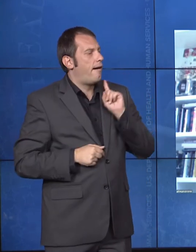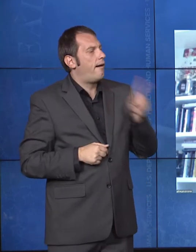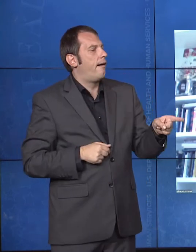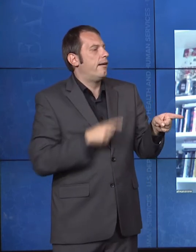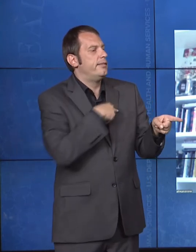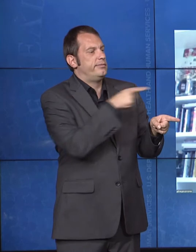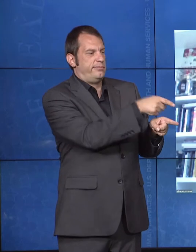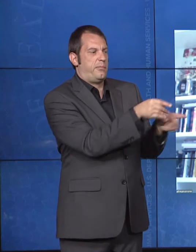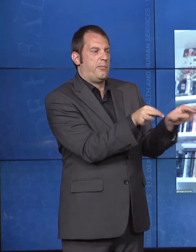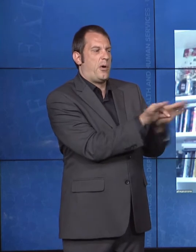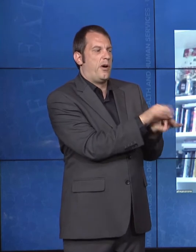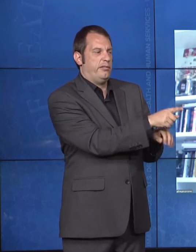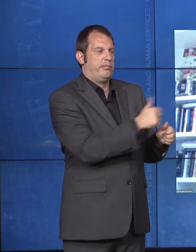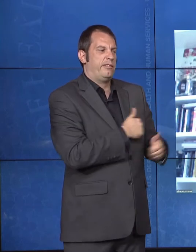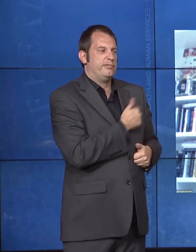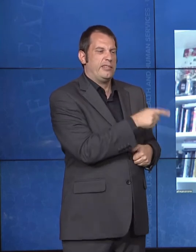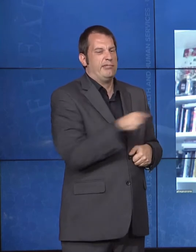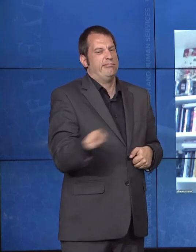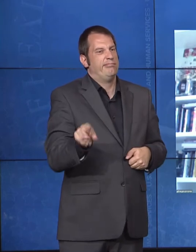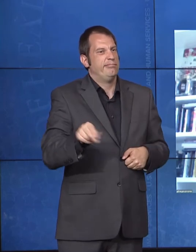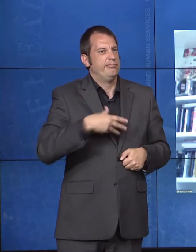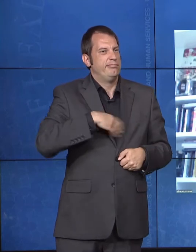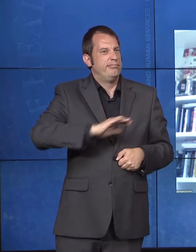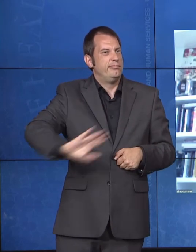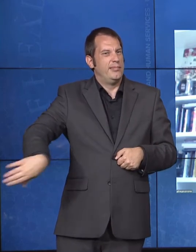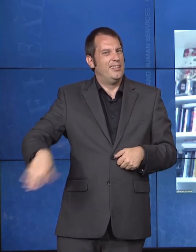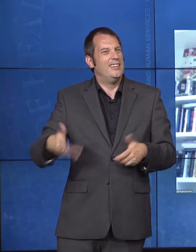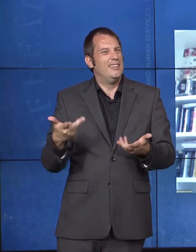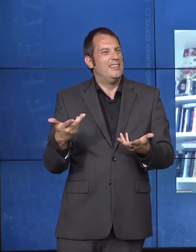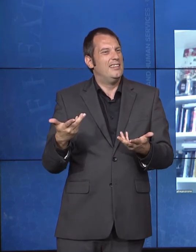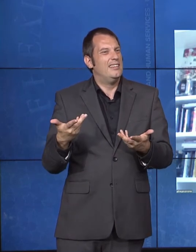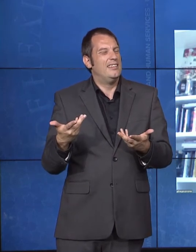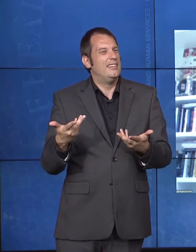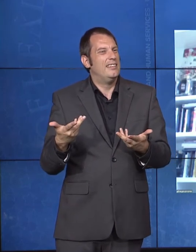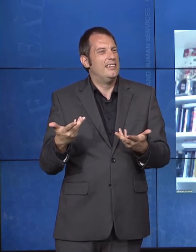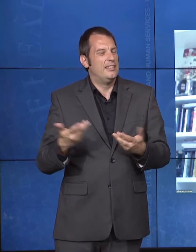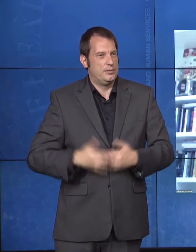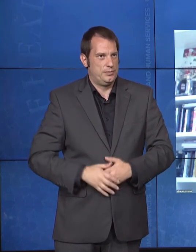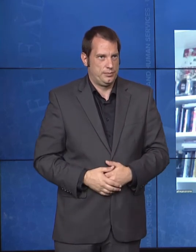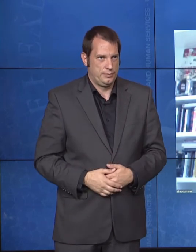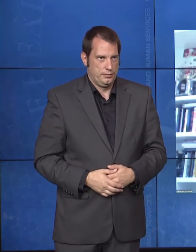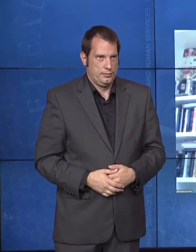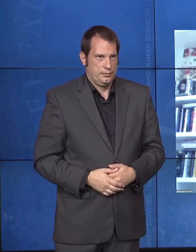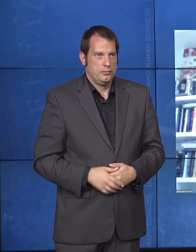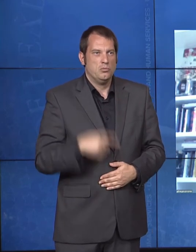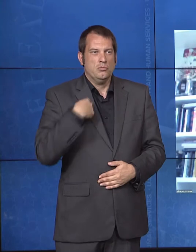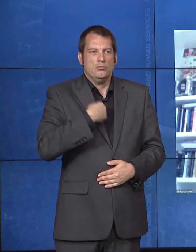So, we've been very pleased by the response from the states that in terms of their changes